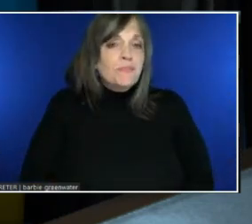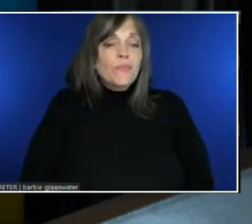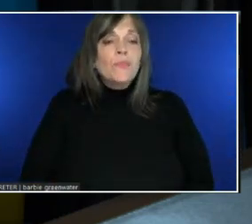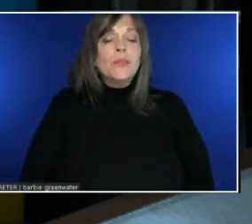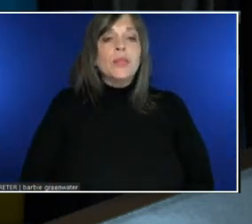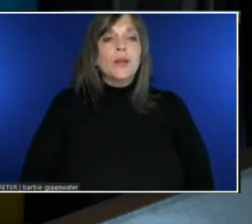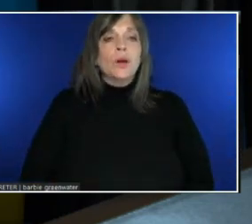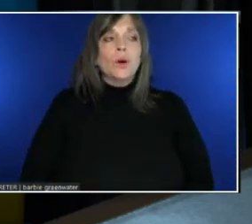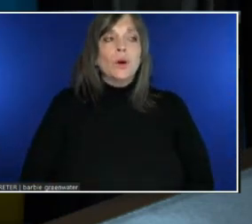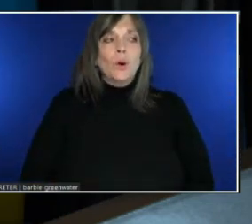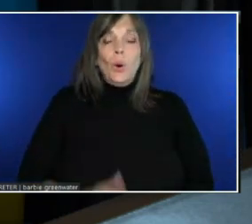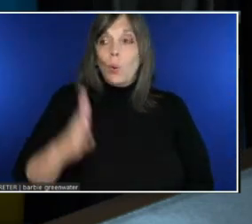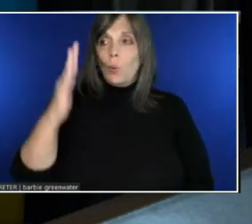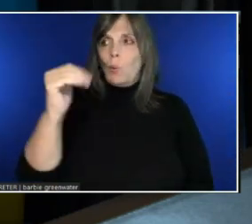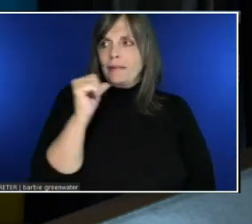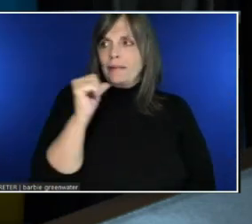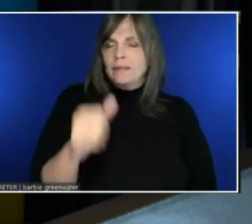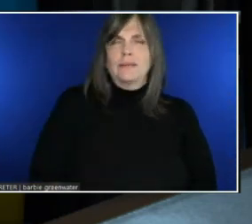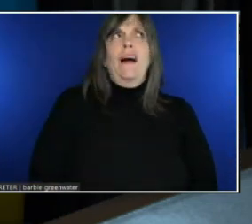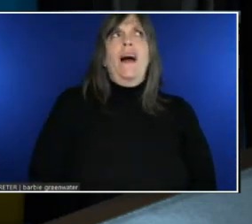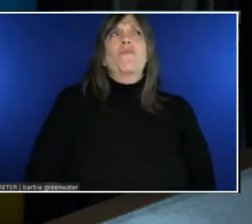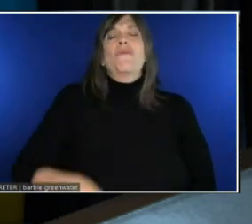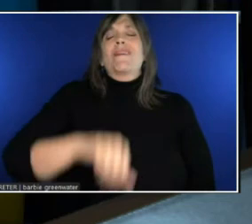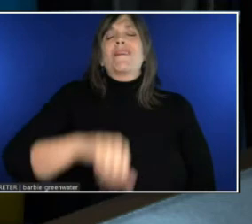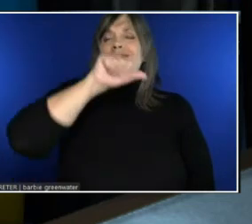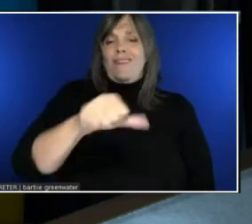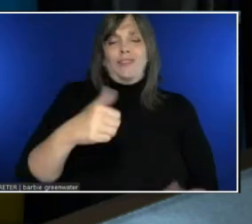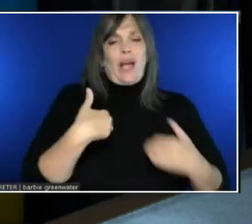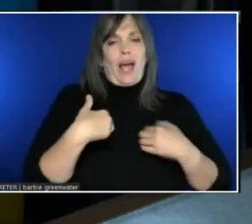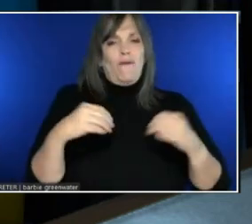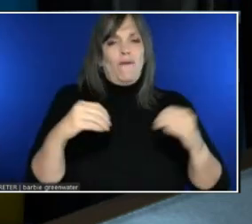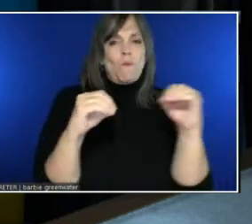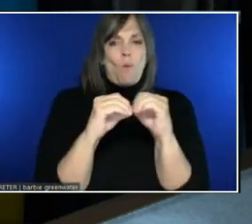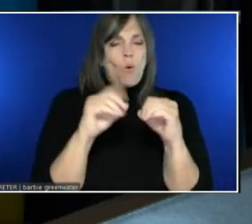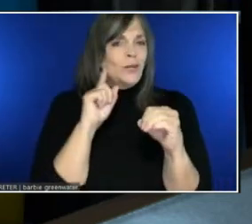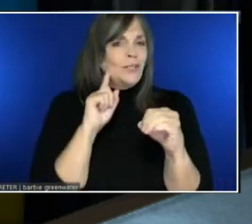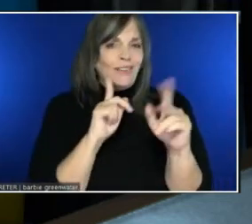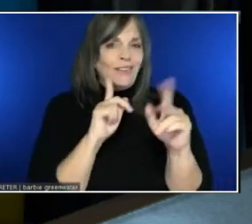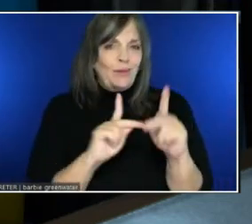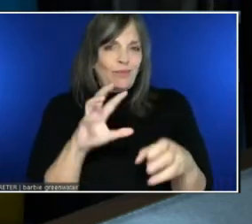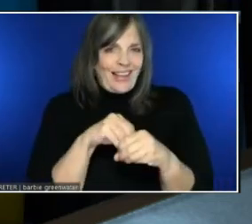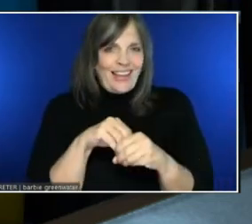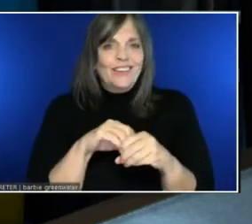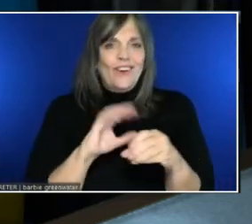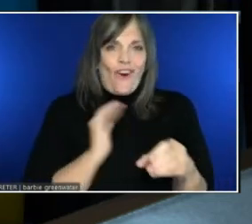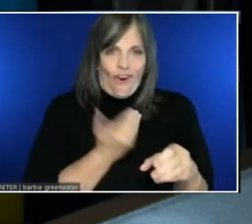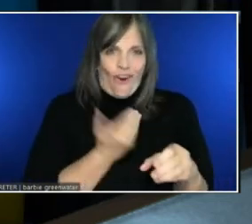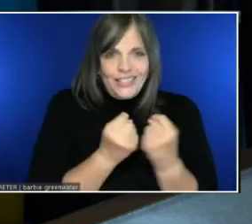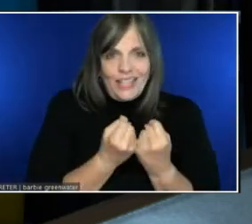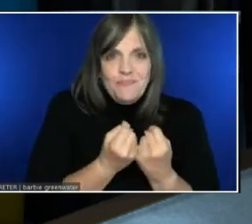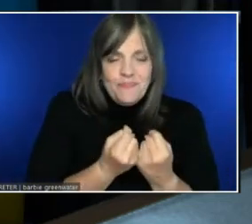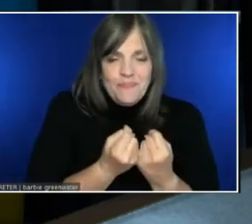I would love to have more deaf folks on our team. And... Yeah.